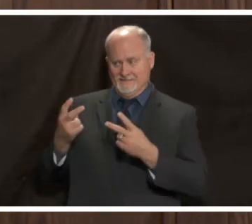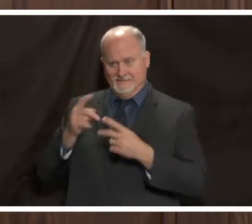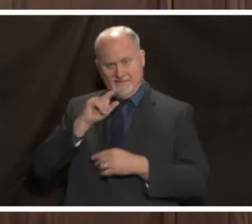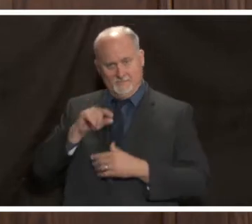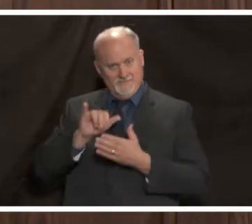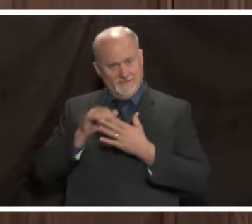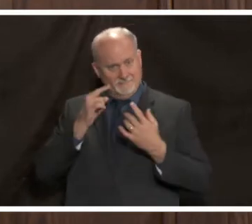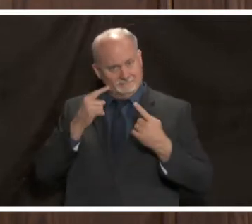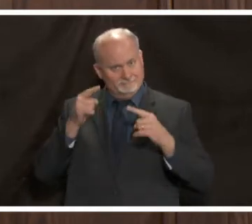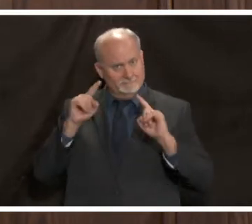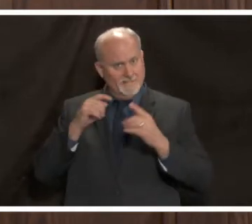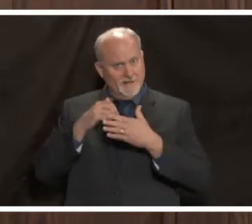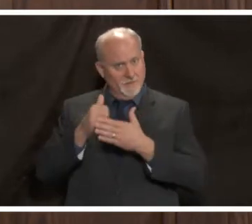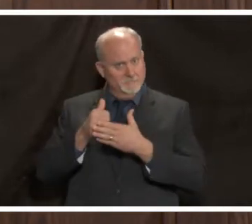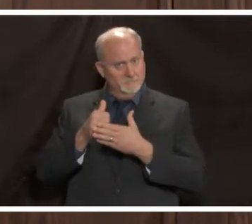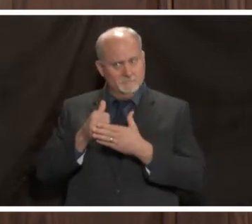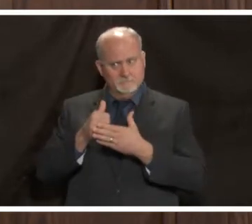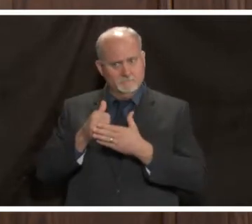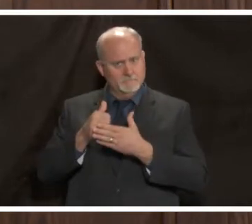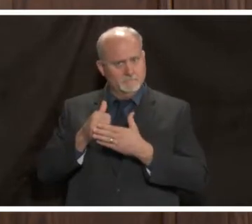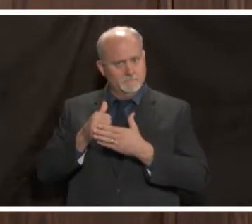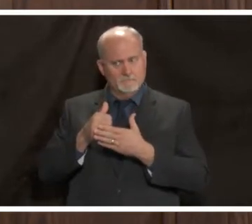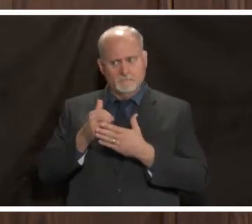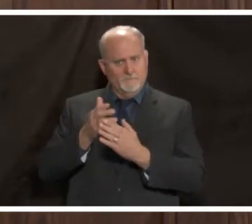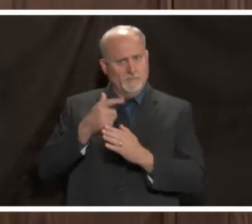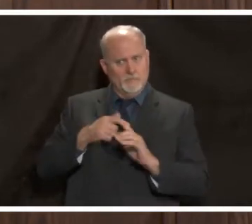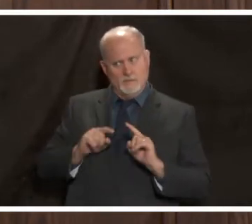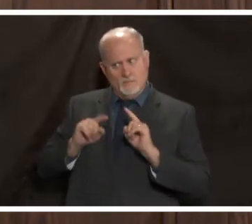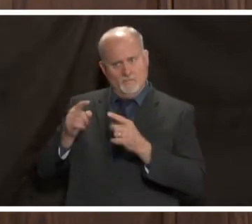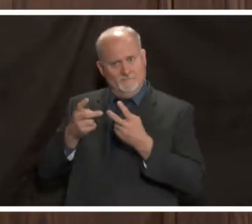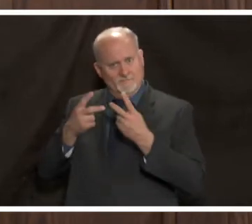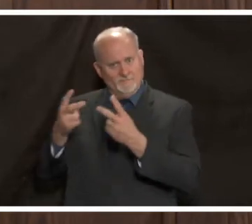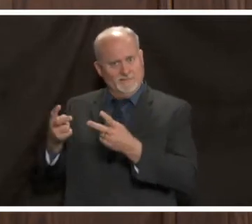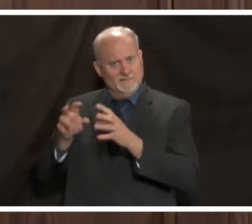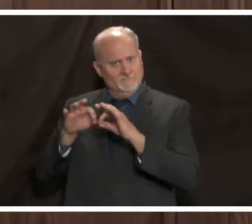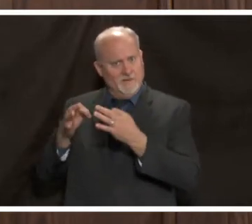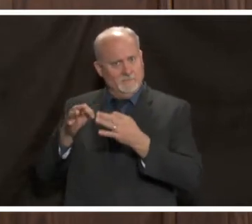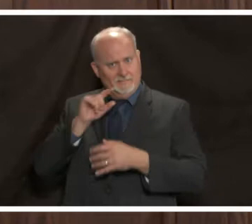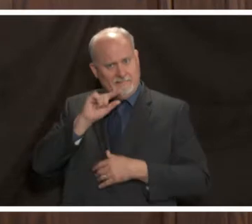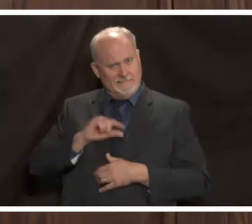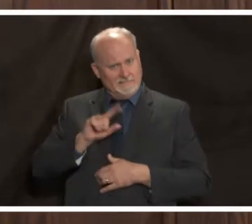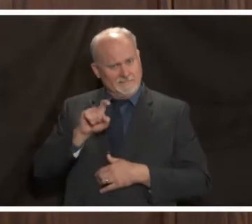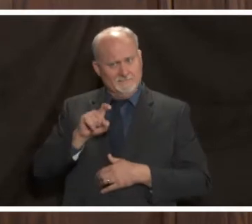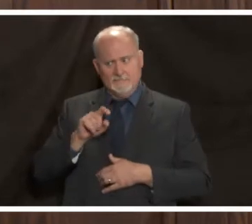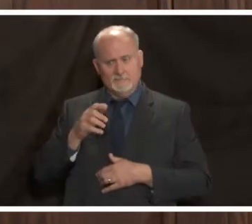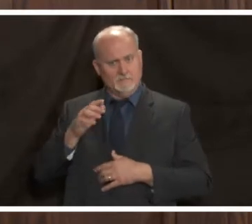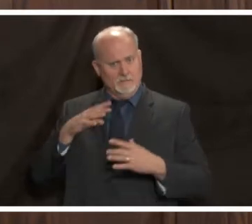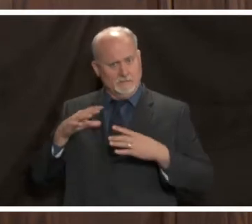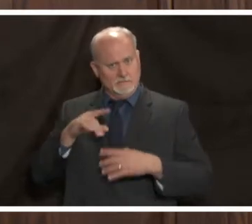and can you talk about the differences to that end with a pcr test and a rapid test sure